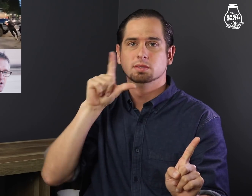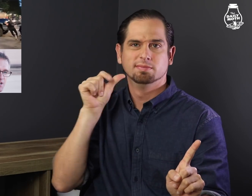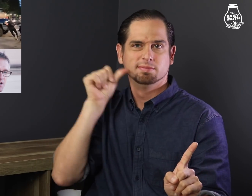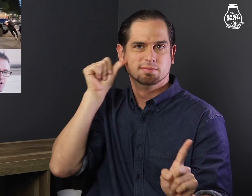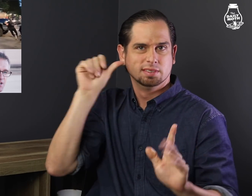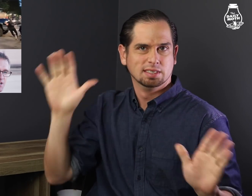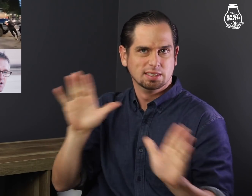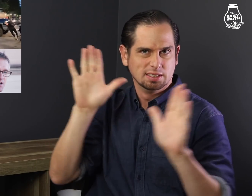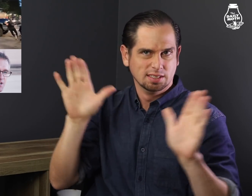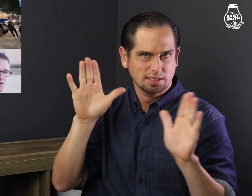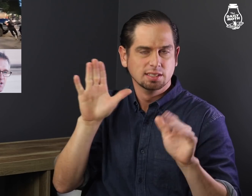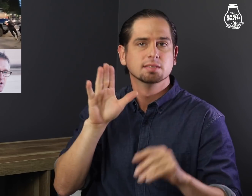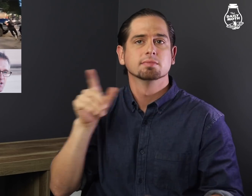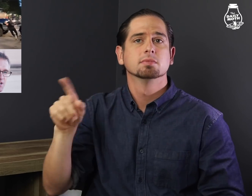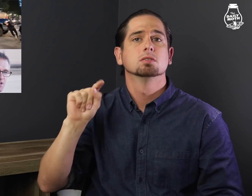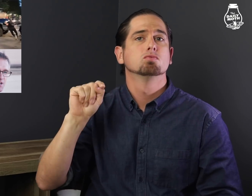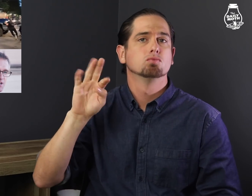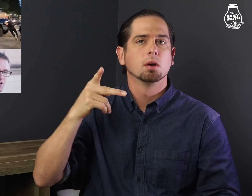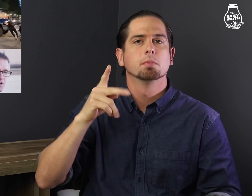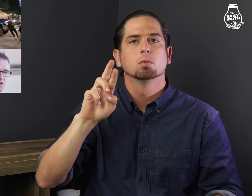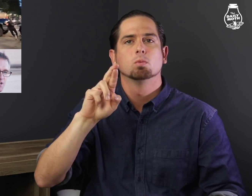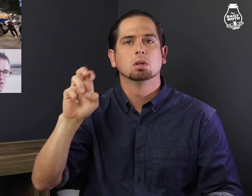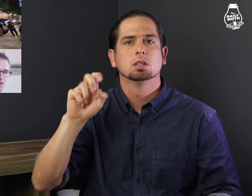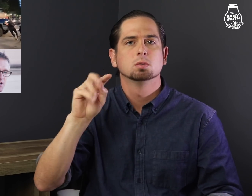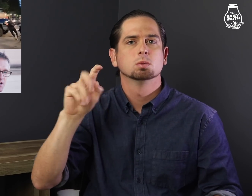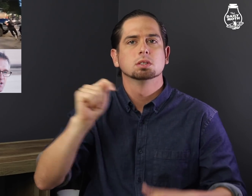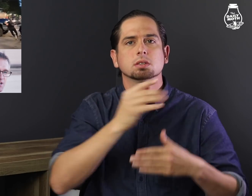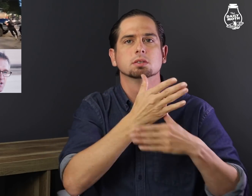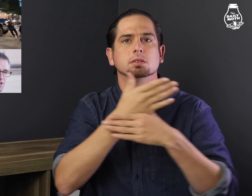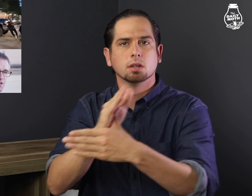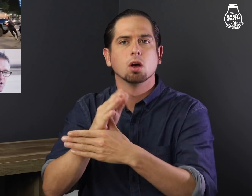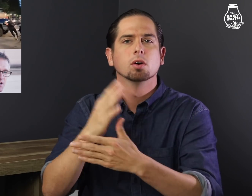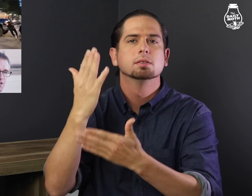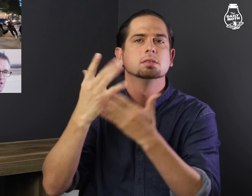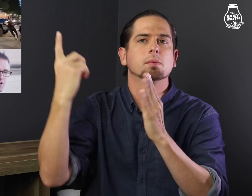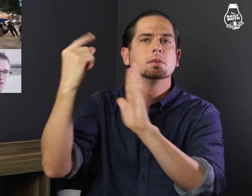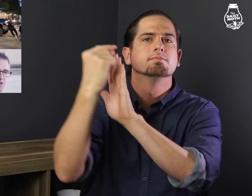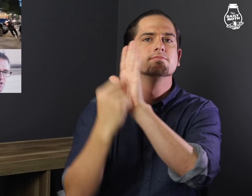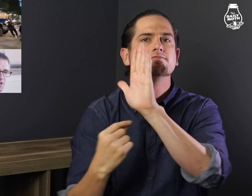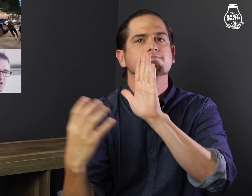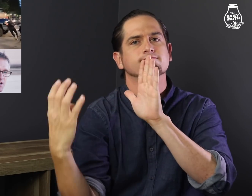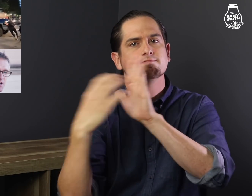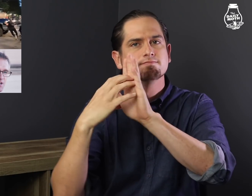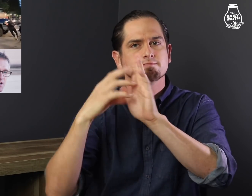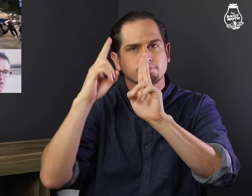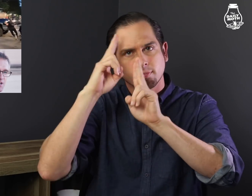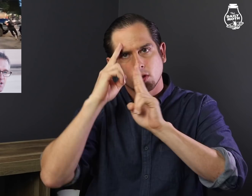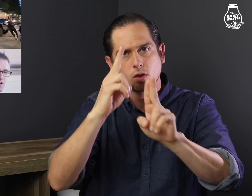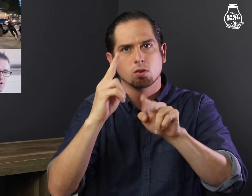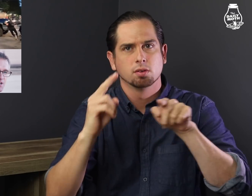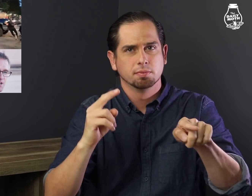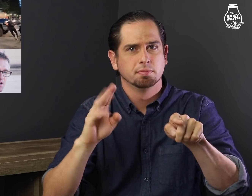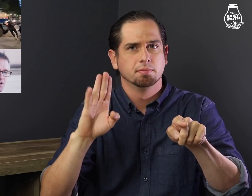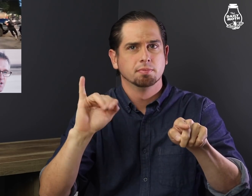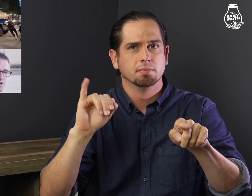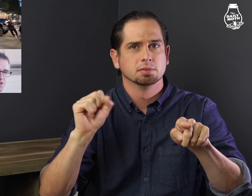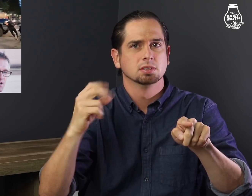and retweeted a tribute to him that said